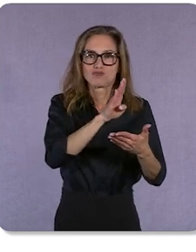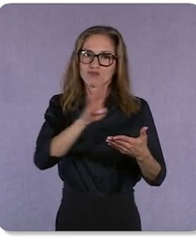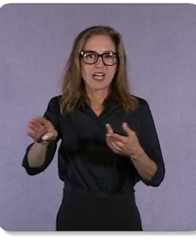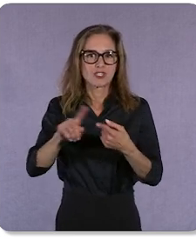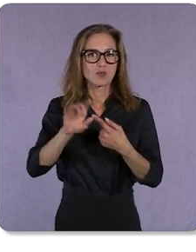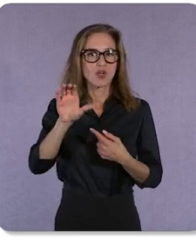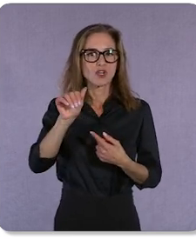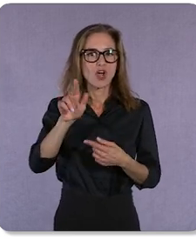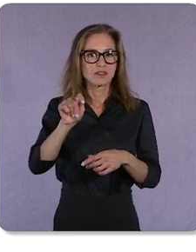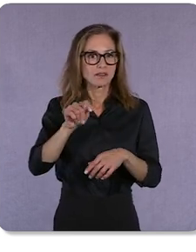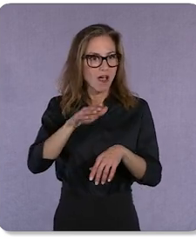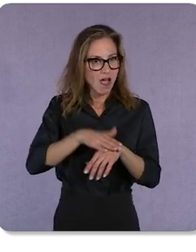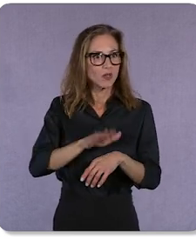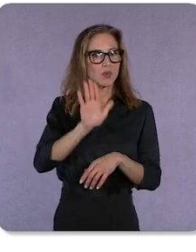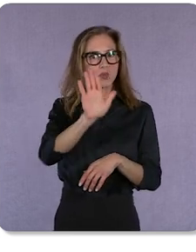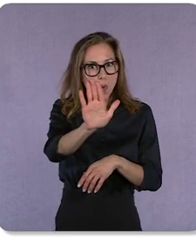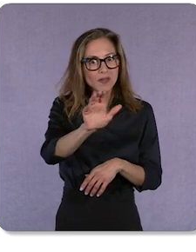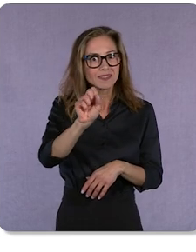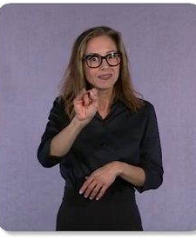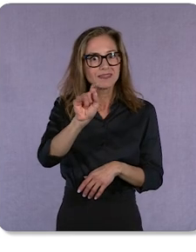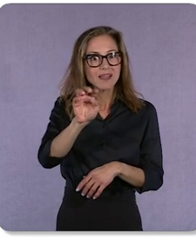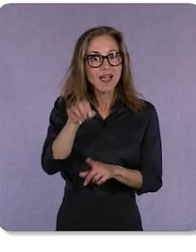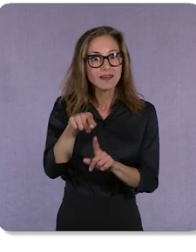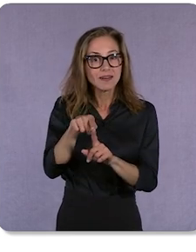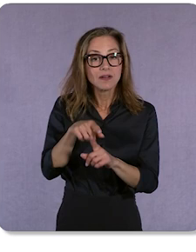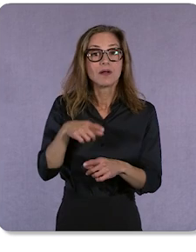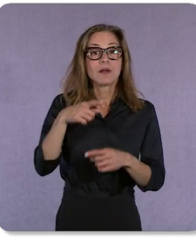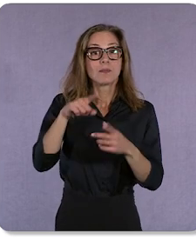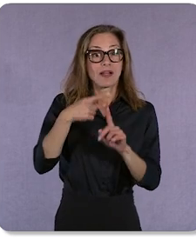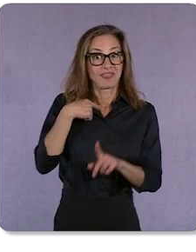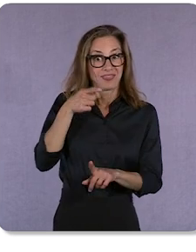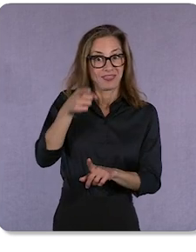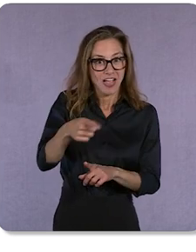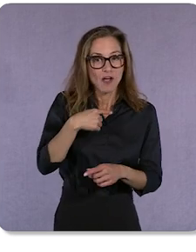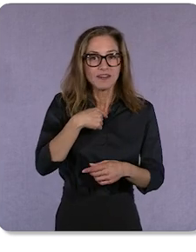on YOUR site. Once there, I see the goggles already in my cart